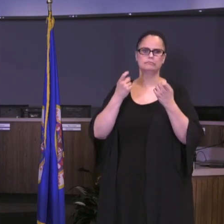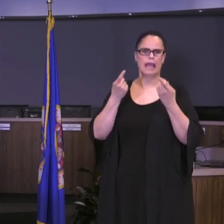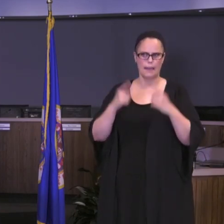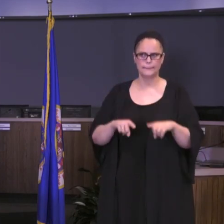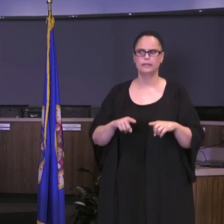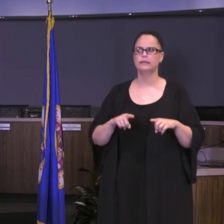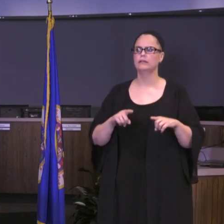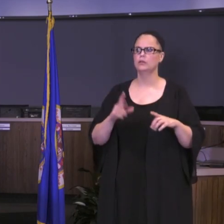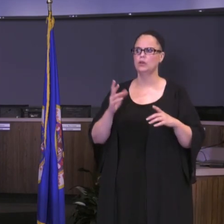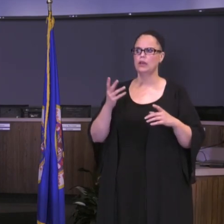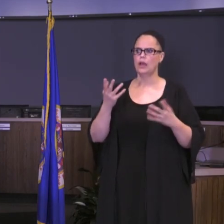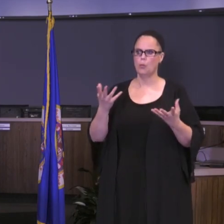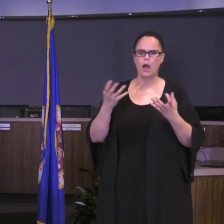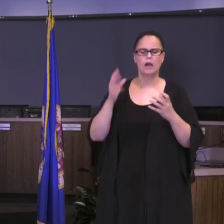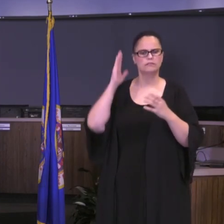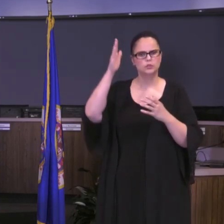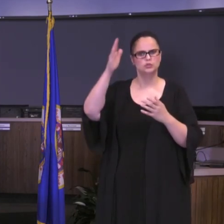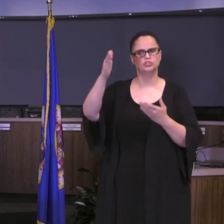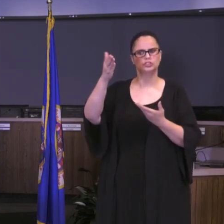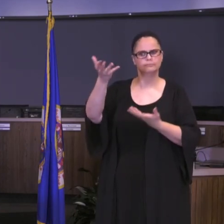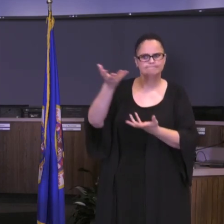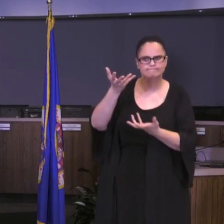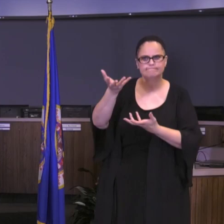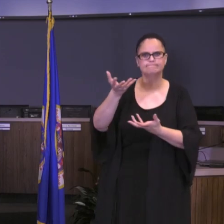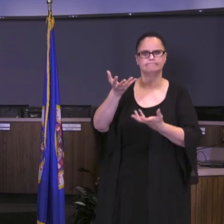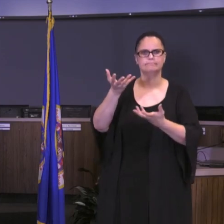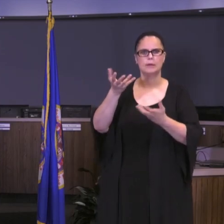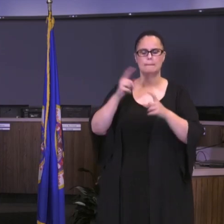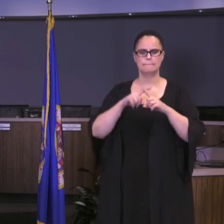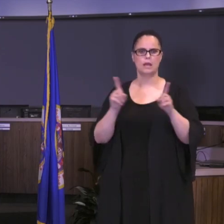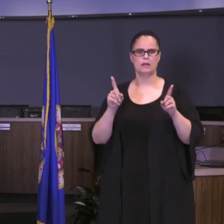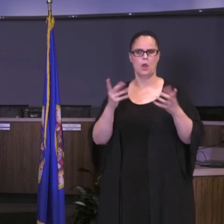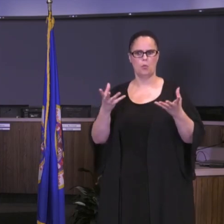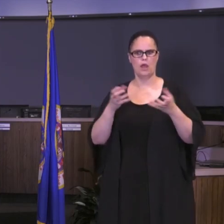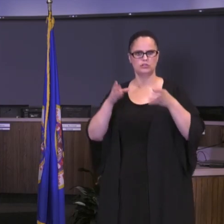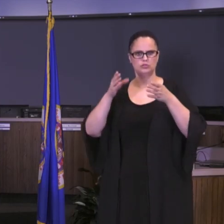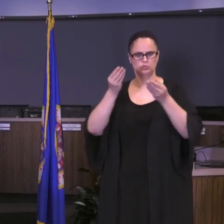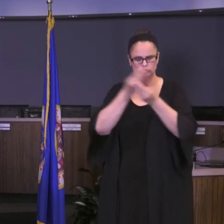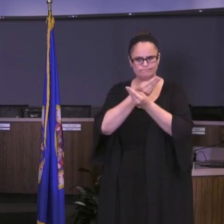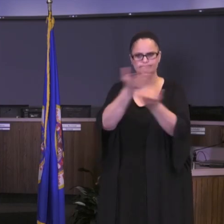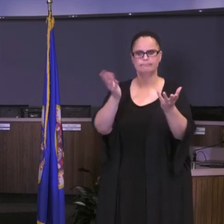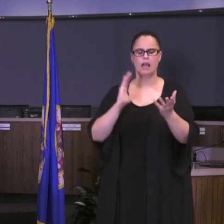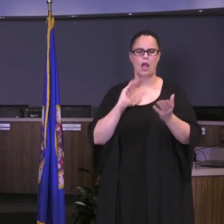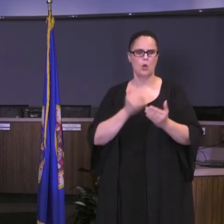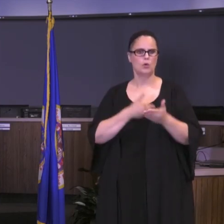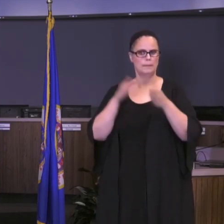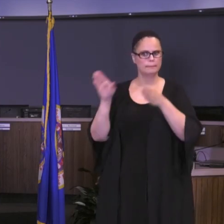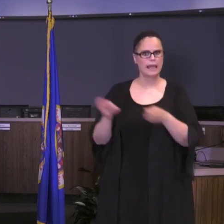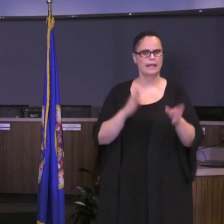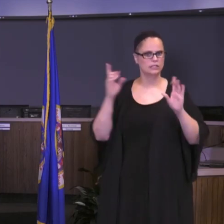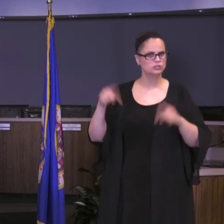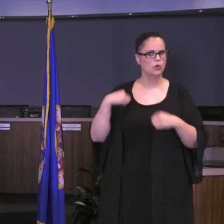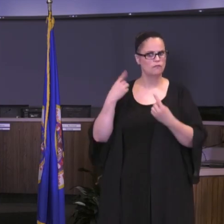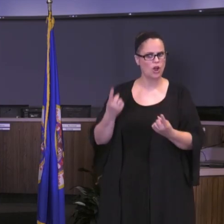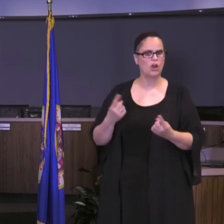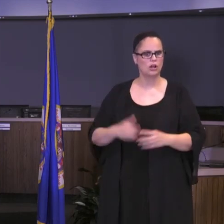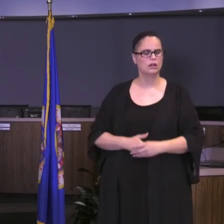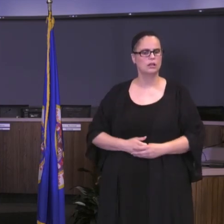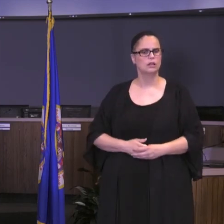more interactive. Tonight I wanted to share with you what we are planning to date. I wanted to share with you what we're thinking about September 8th and how we are